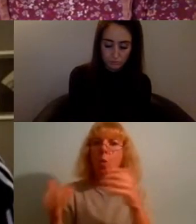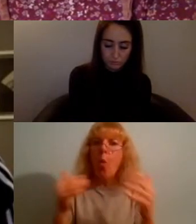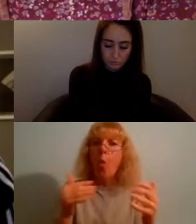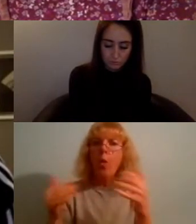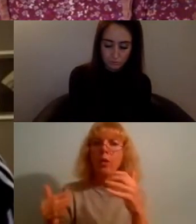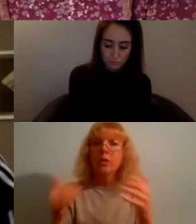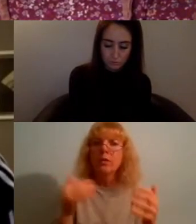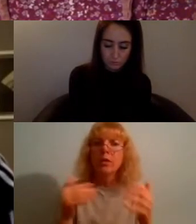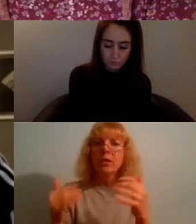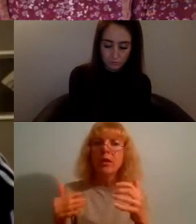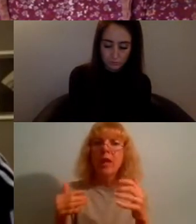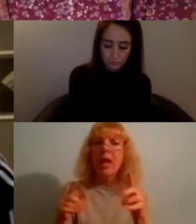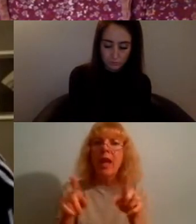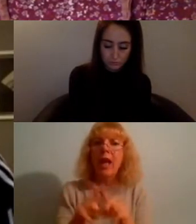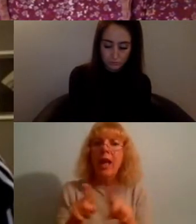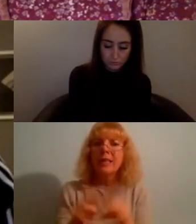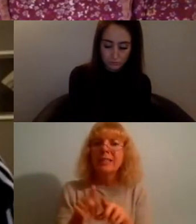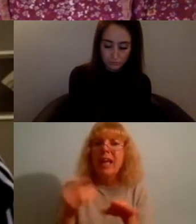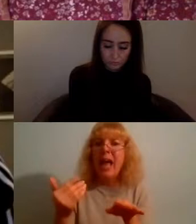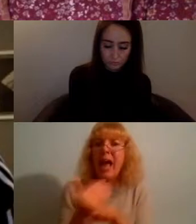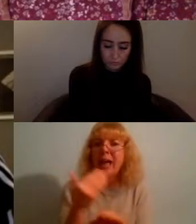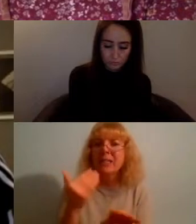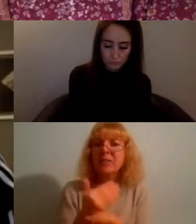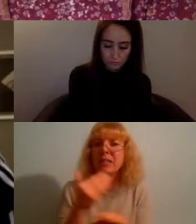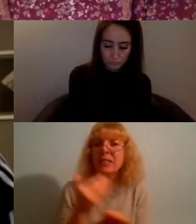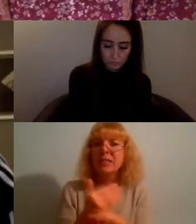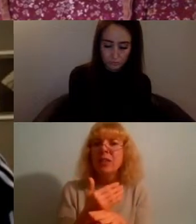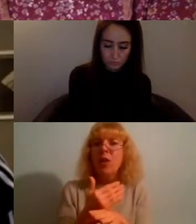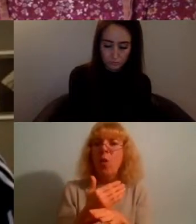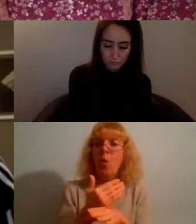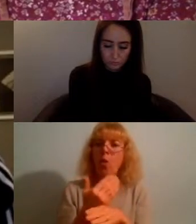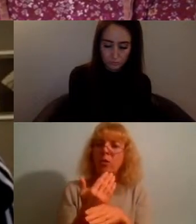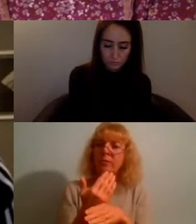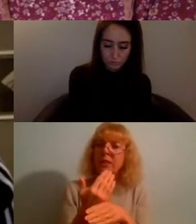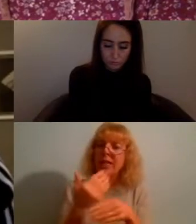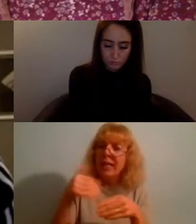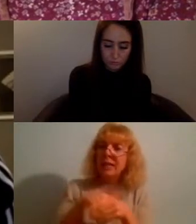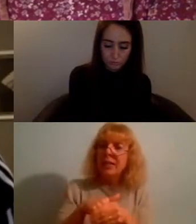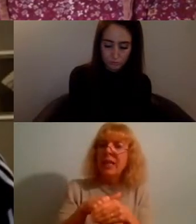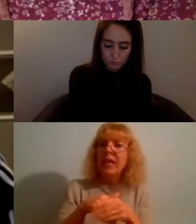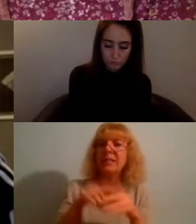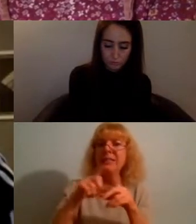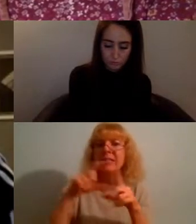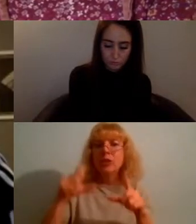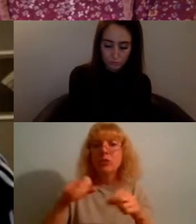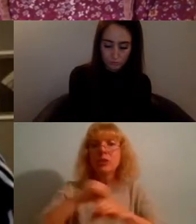activists or anyone occupying a digital space that you have to literally show that you're working to